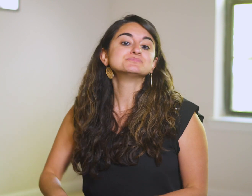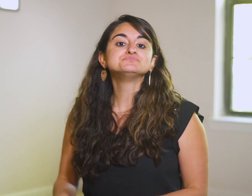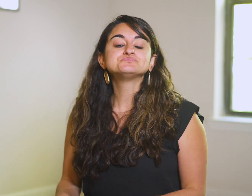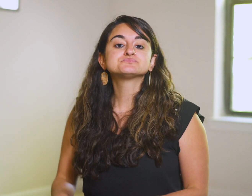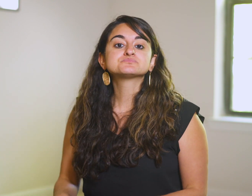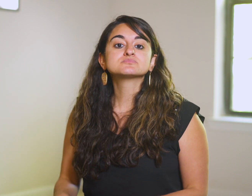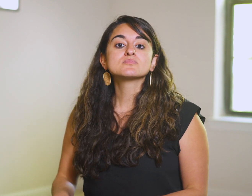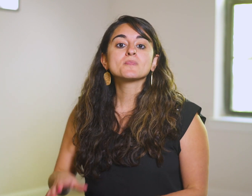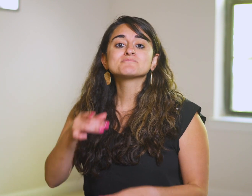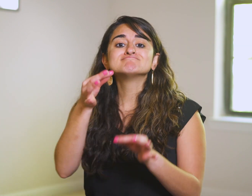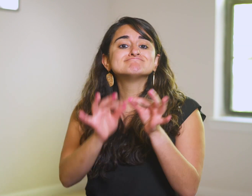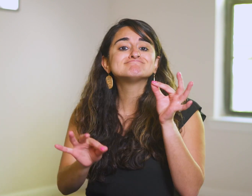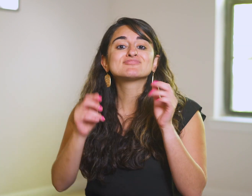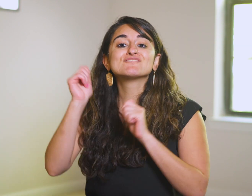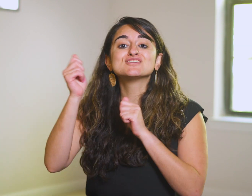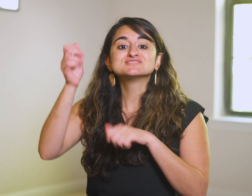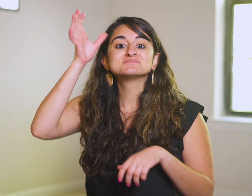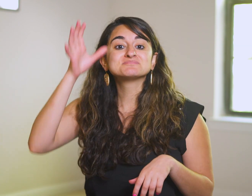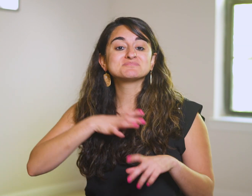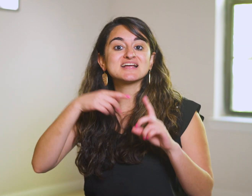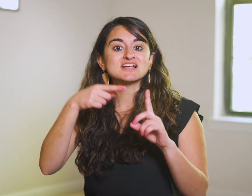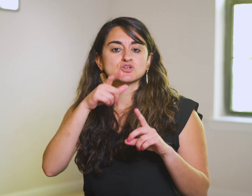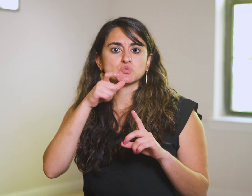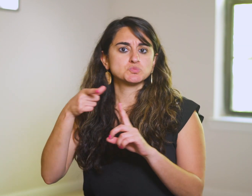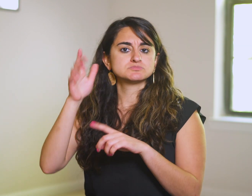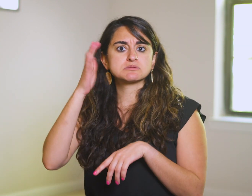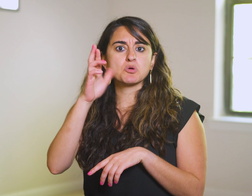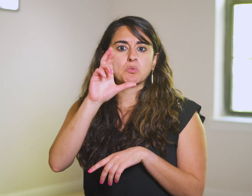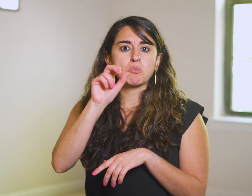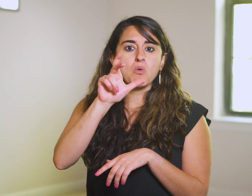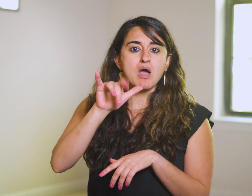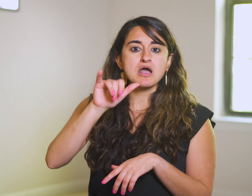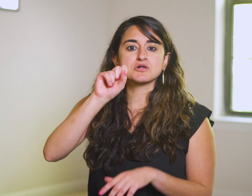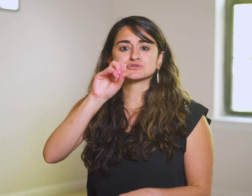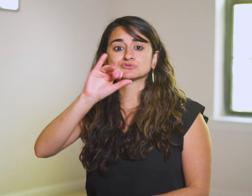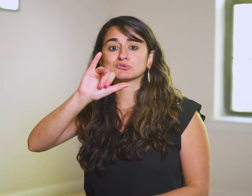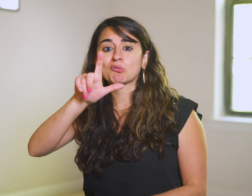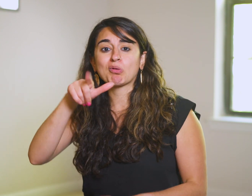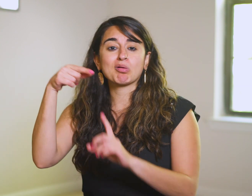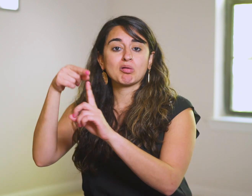And the simple fishermen who may appear to be rocky soil